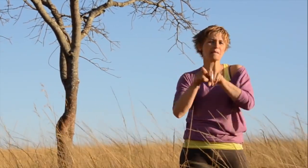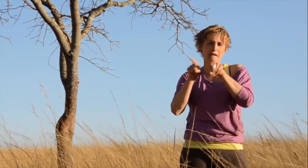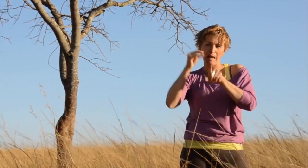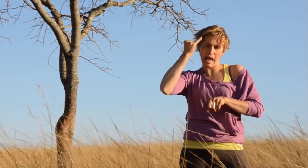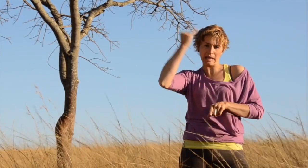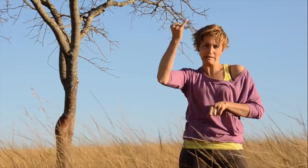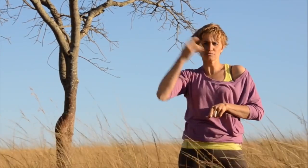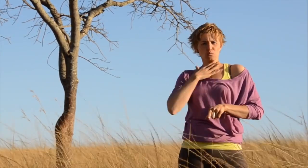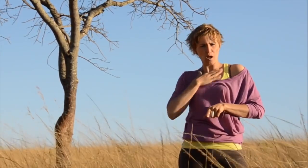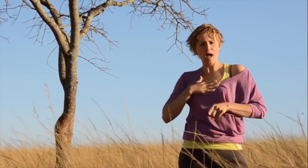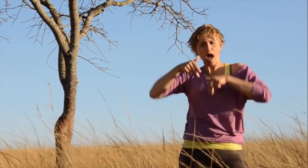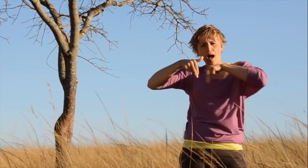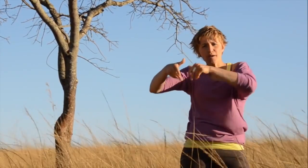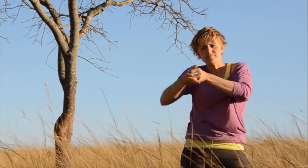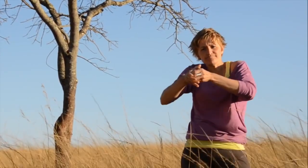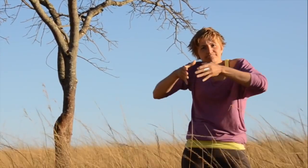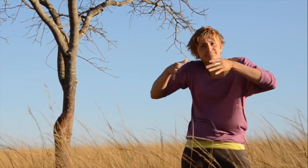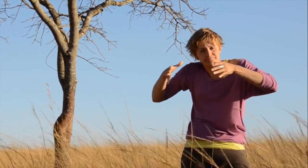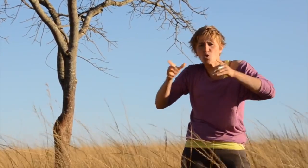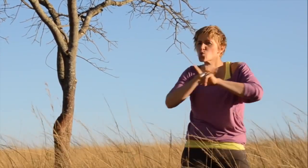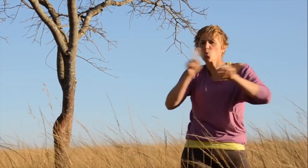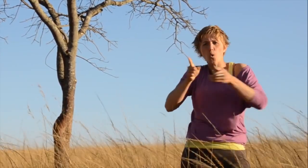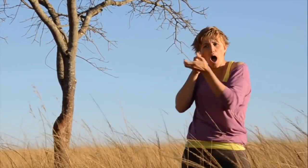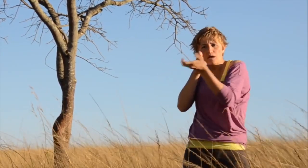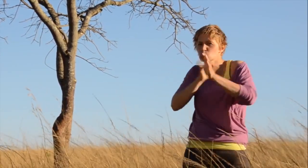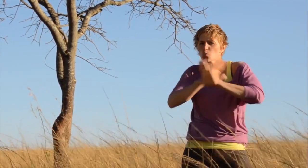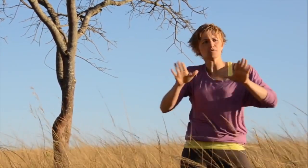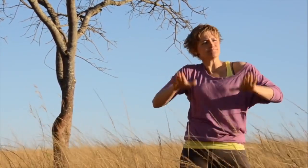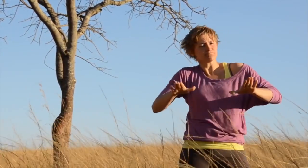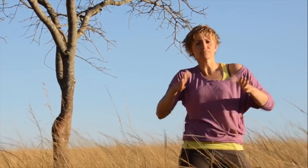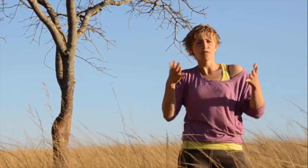to grow the numbers of endangered animals, and